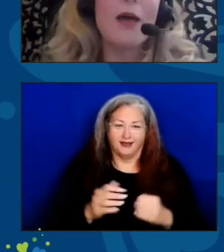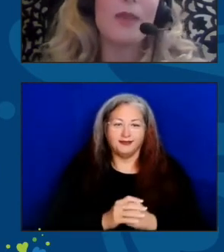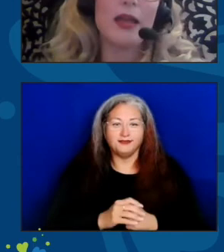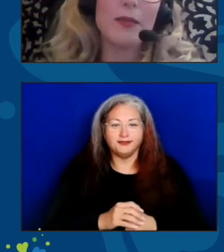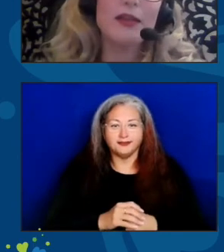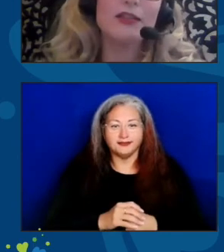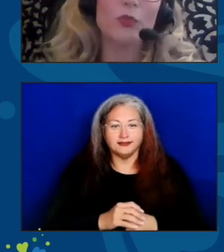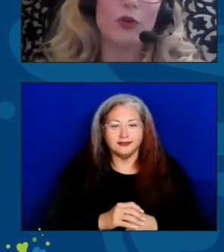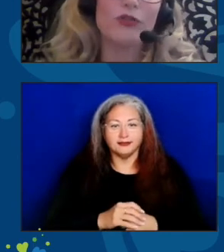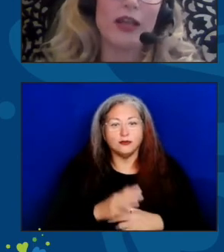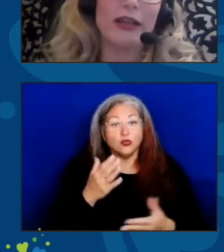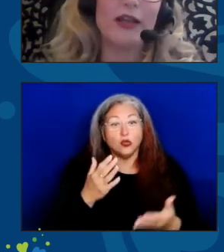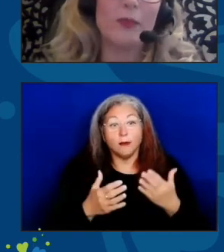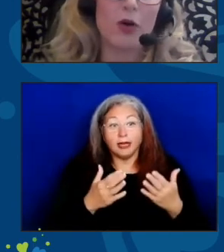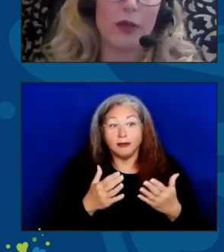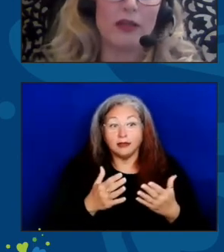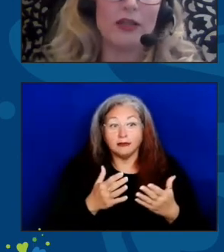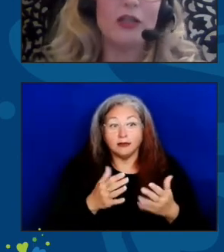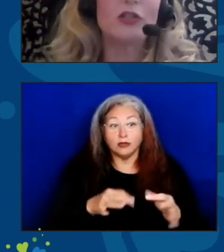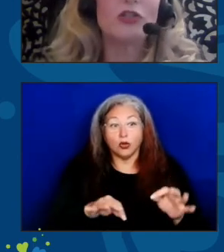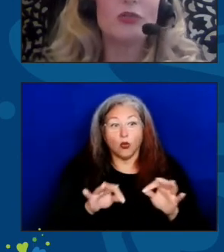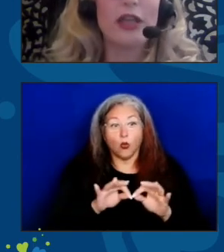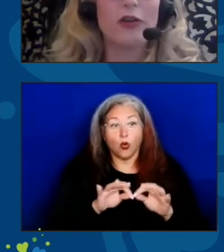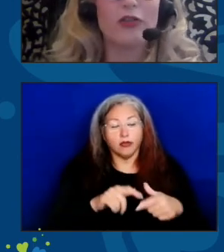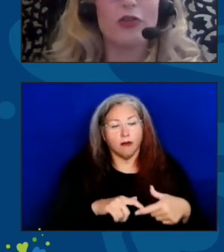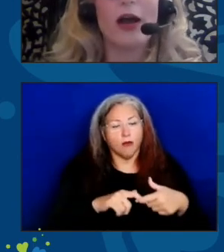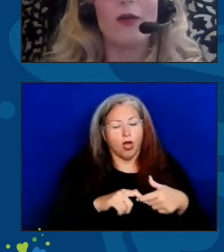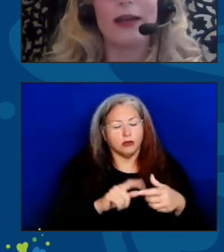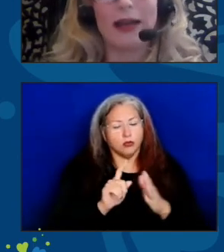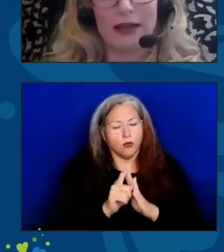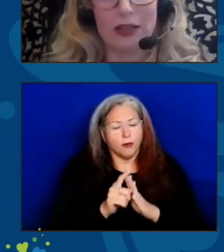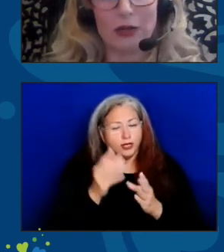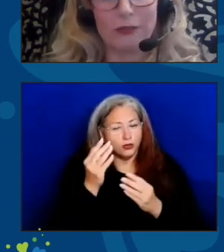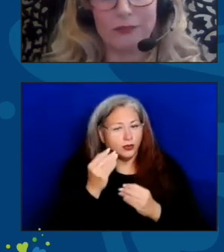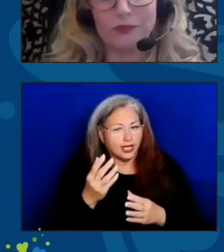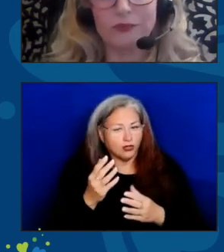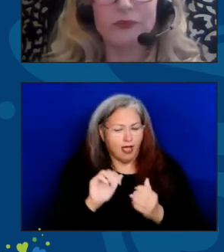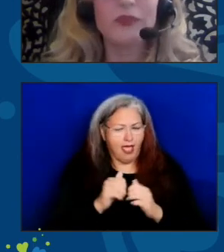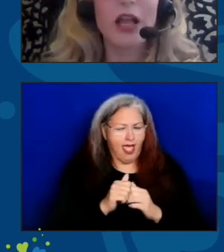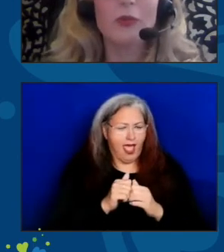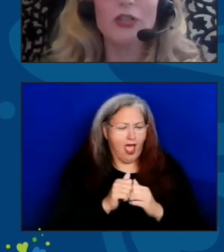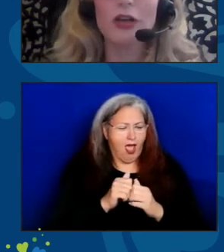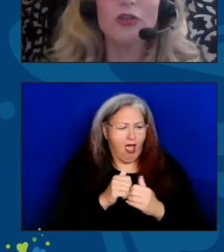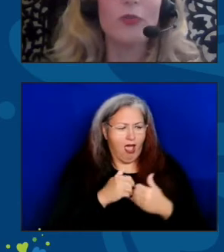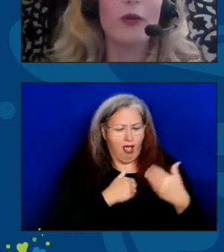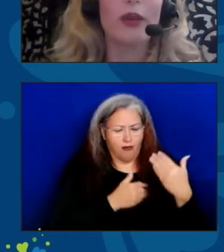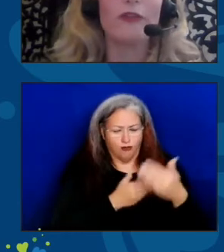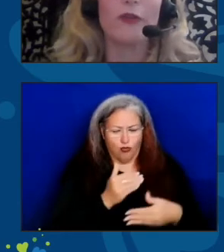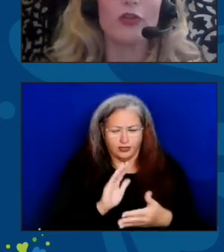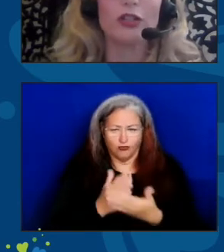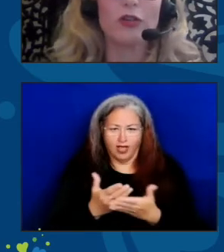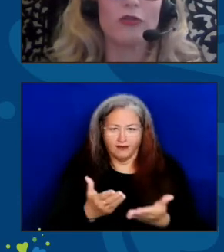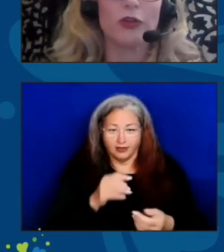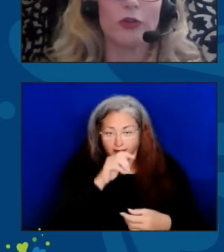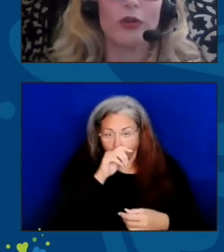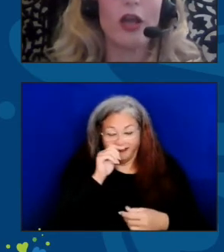Maybe it's worth taking a moment to tell you how I got here. I will tell you about when I first interviewed